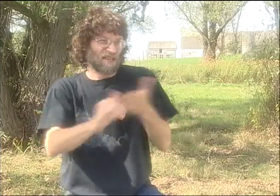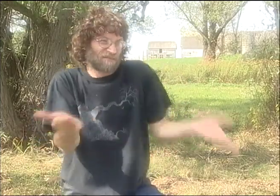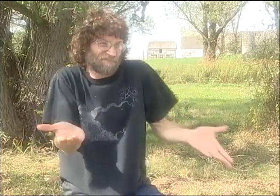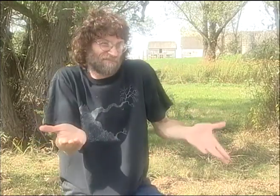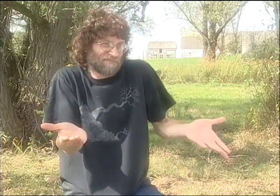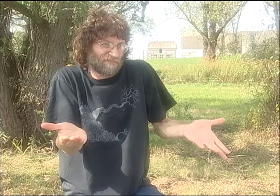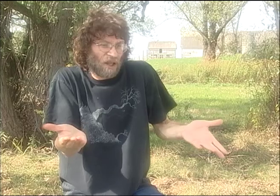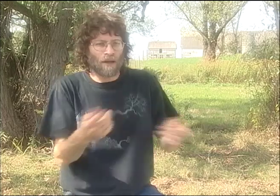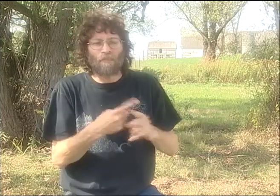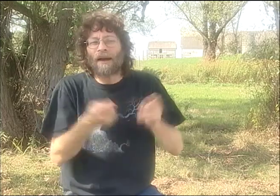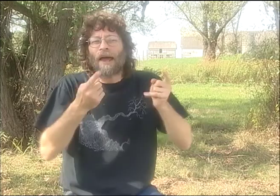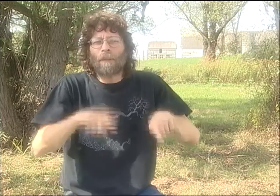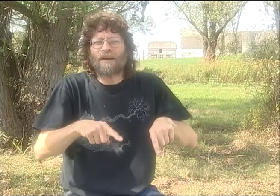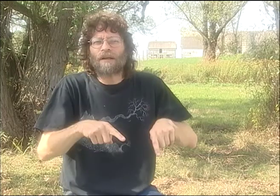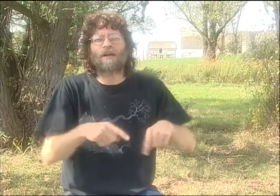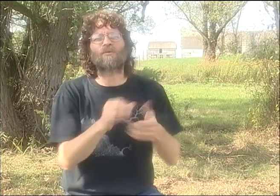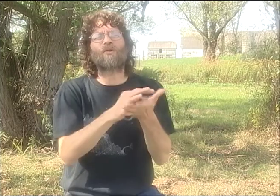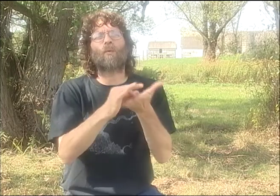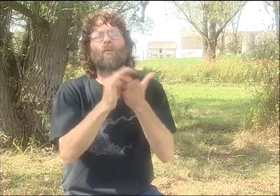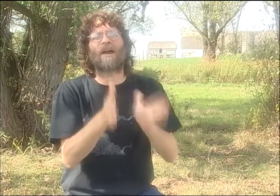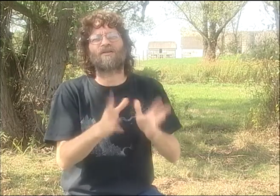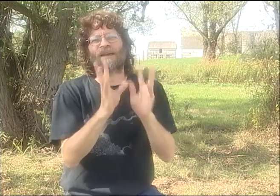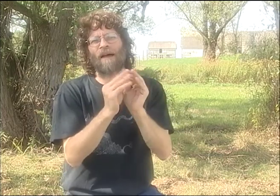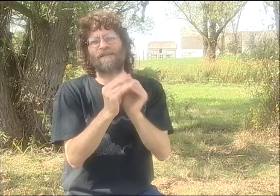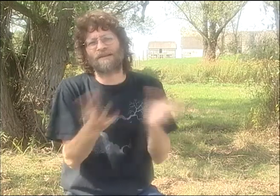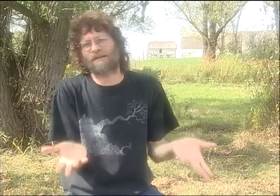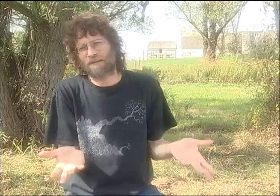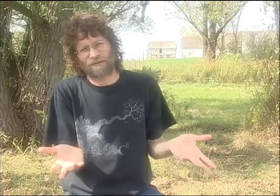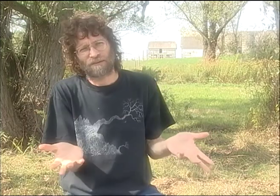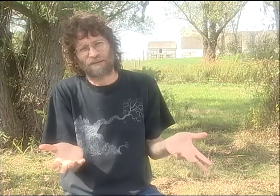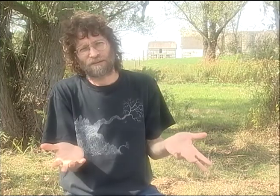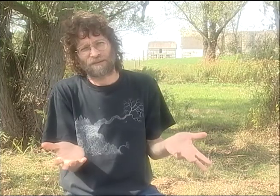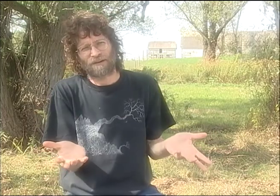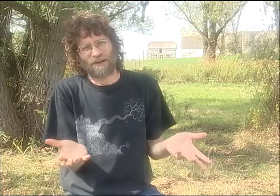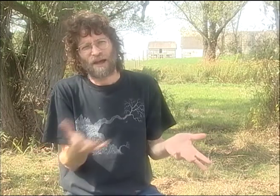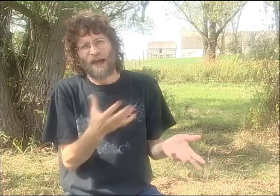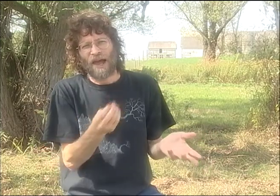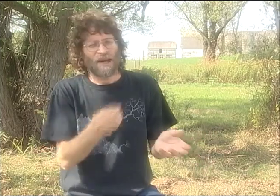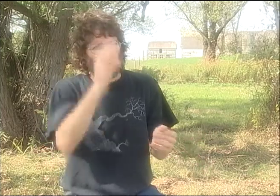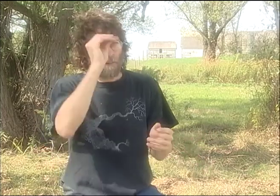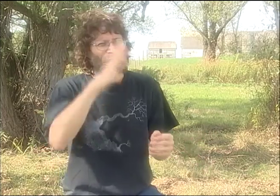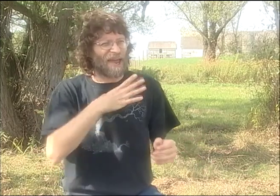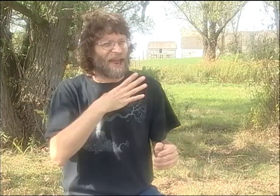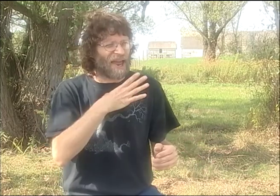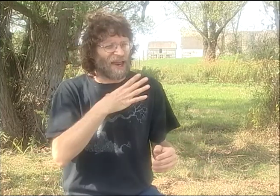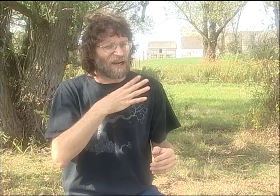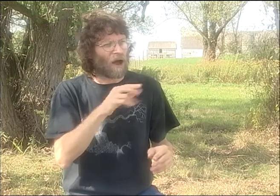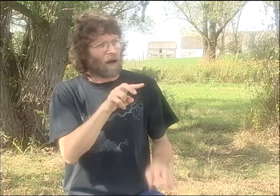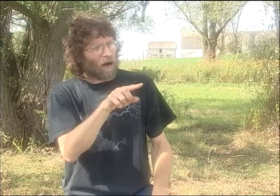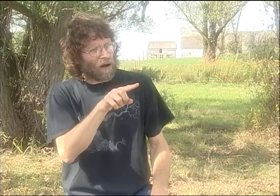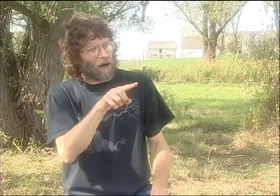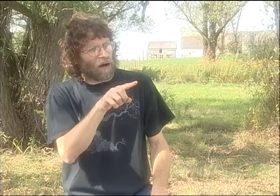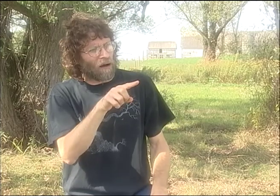THE 3 OF US WERE PERFORMING FOR OUR $15 FOR THIS EVENT, AND IT HAPPENED TO BE A WRITER'S CONFERENCE